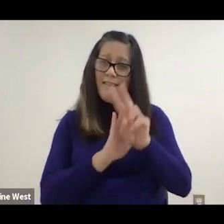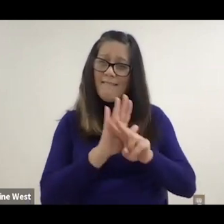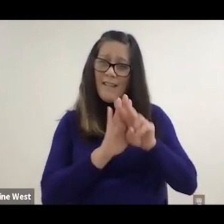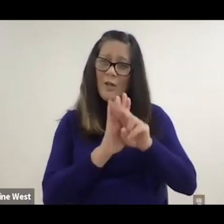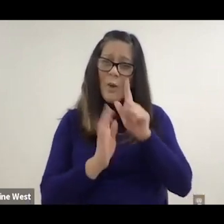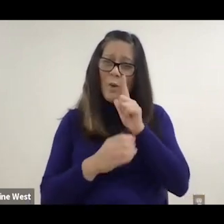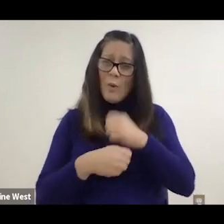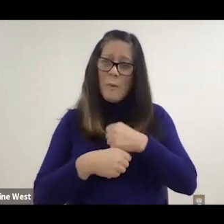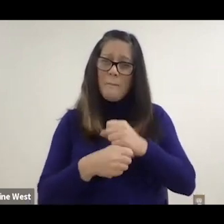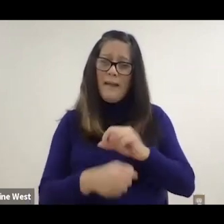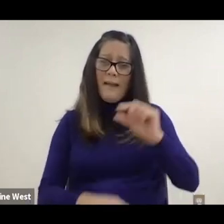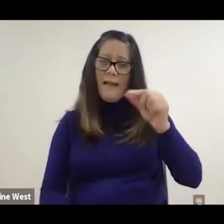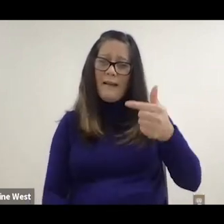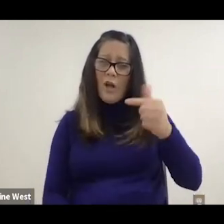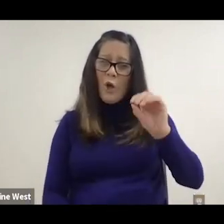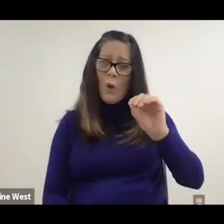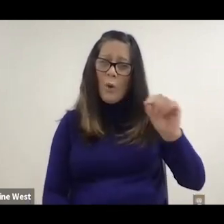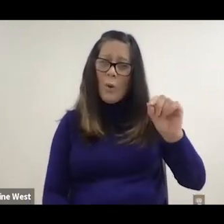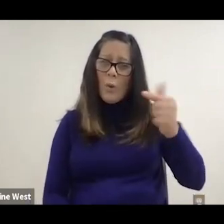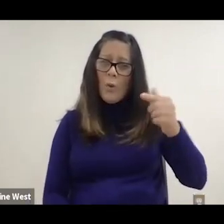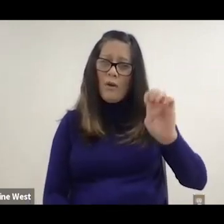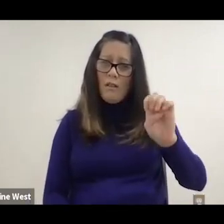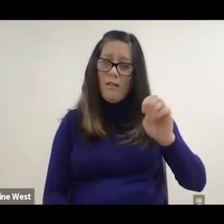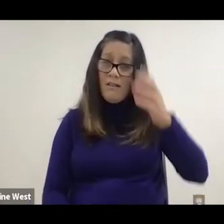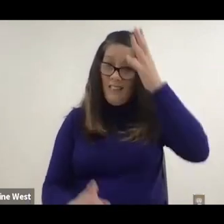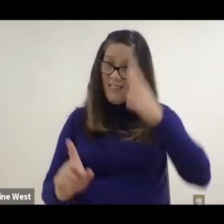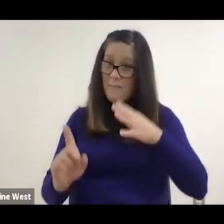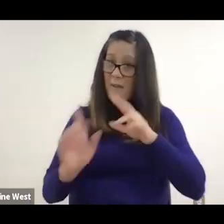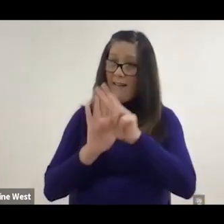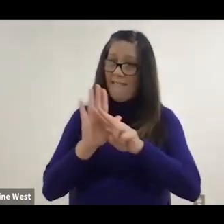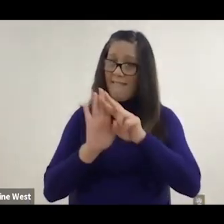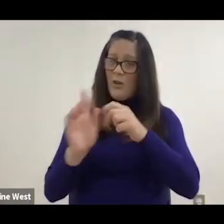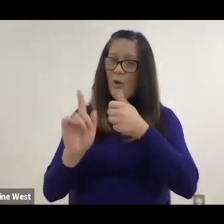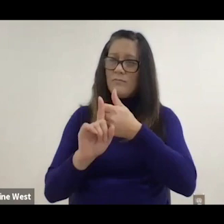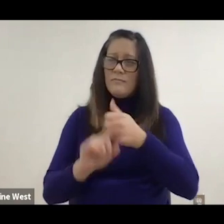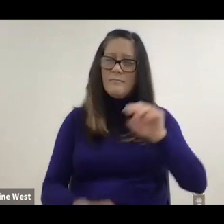from produced by Google that's Matt Landers, who's an in a persons